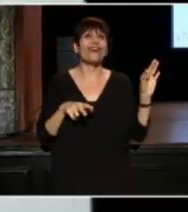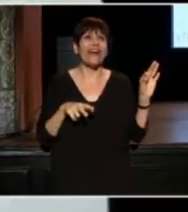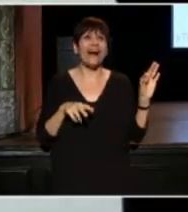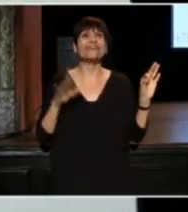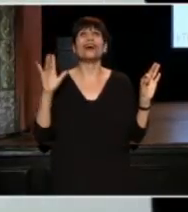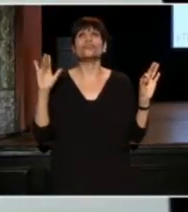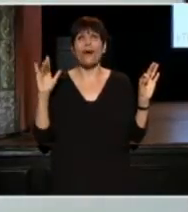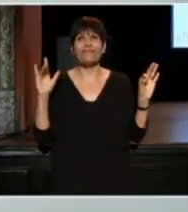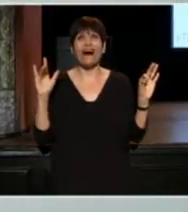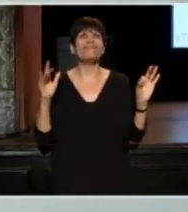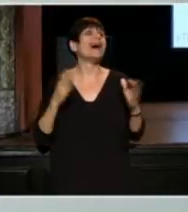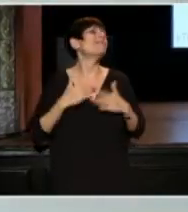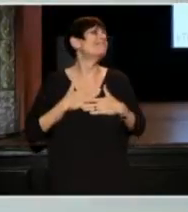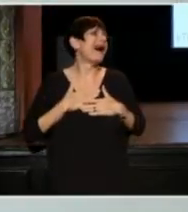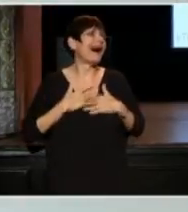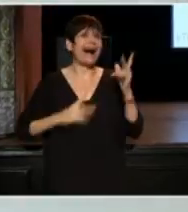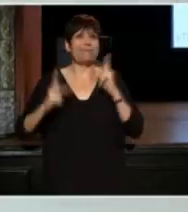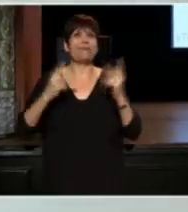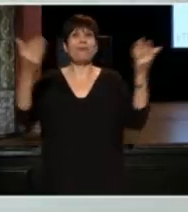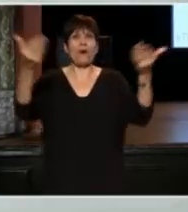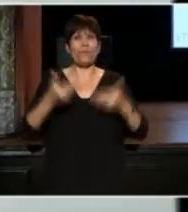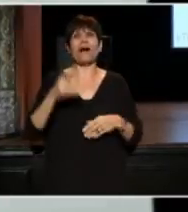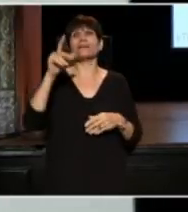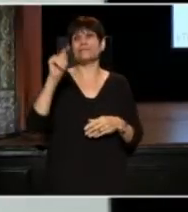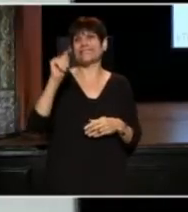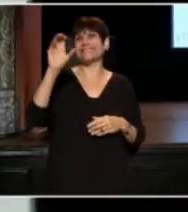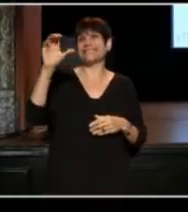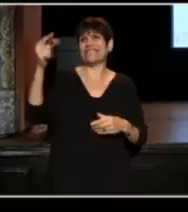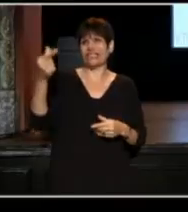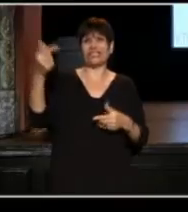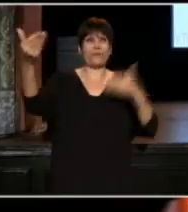My people, welcome to TCG 25th, give yourself a big round of applause.